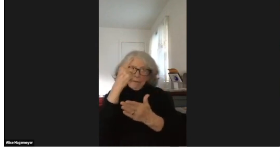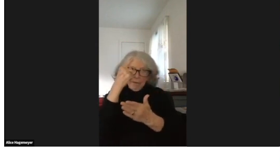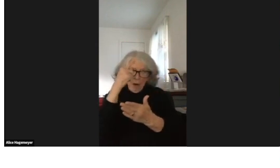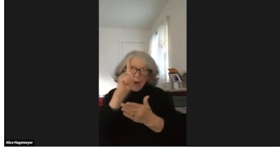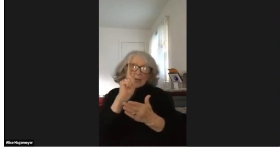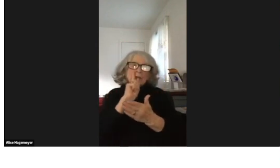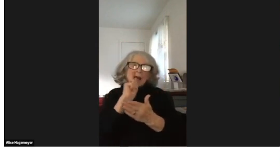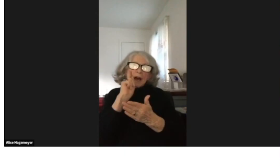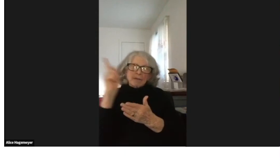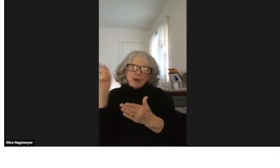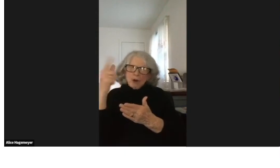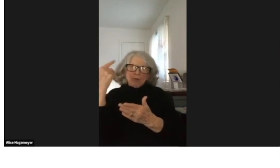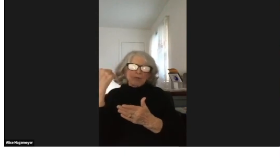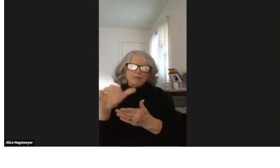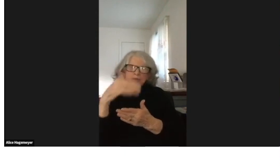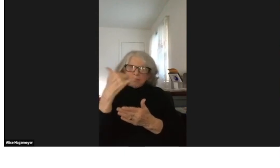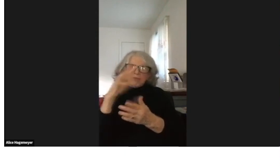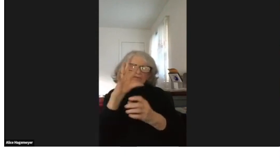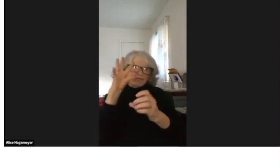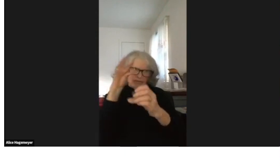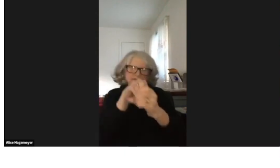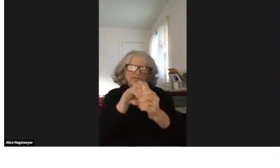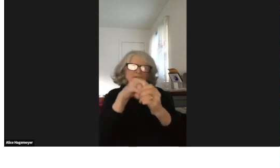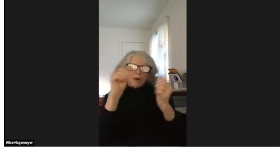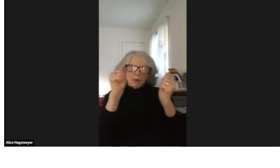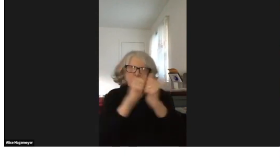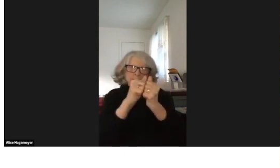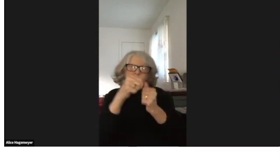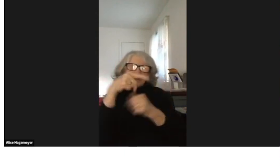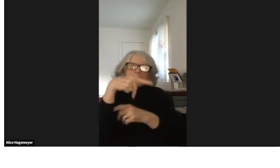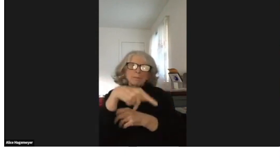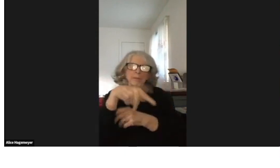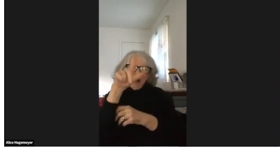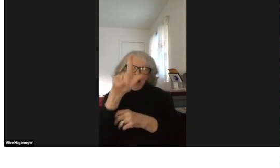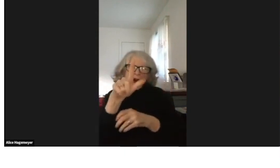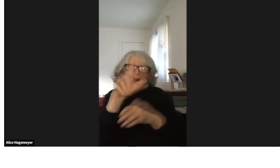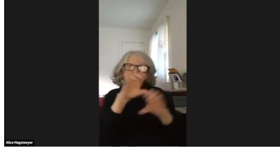Ohio School for the Deaf has a fantastic library.